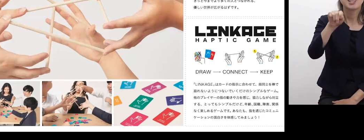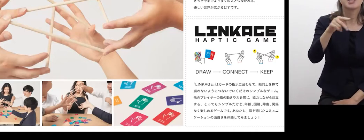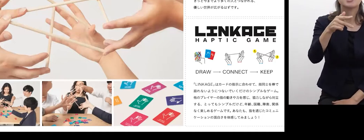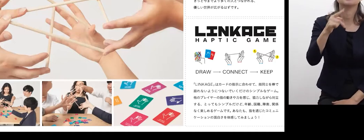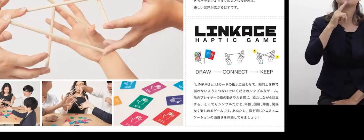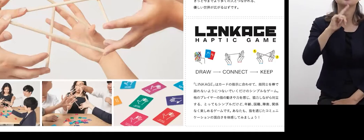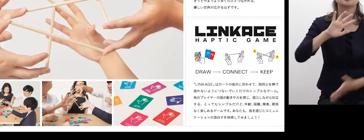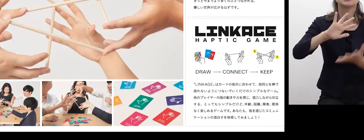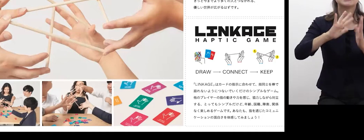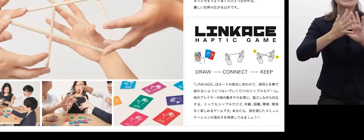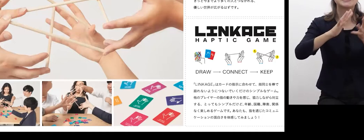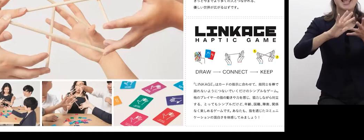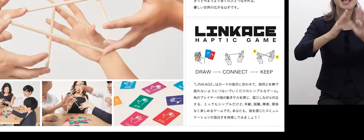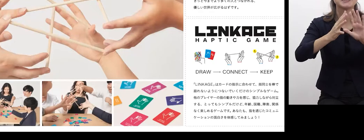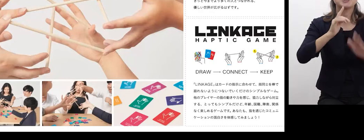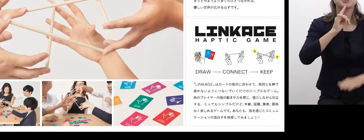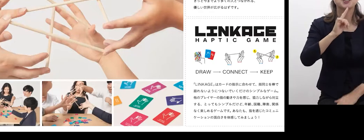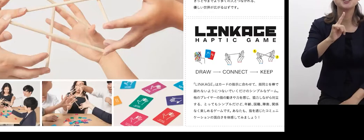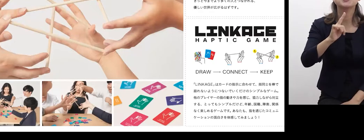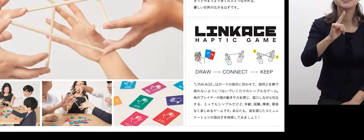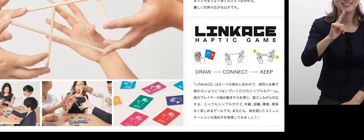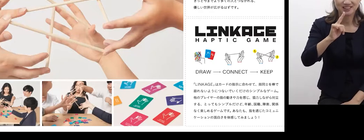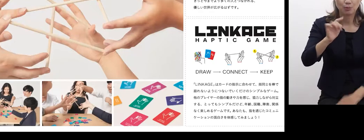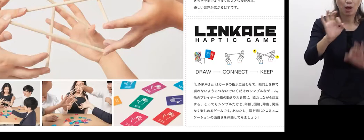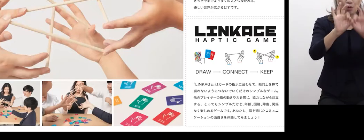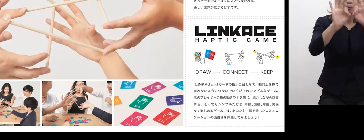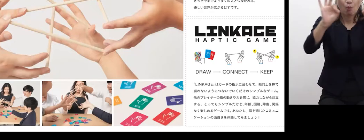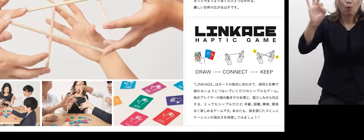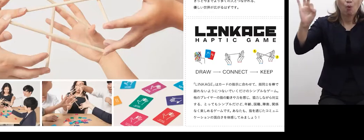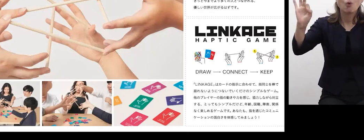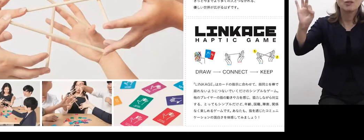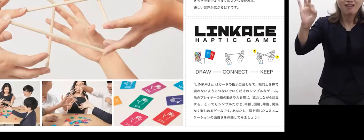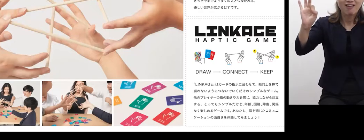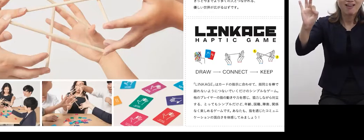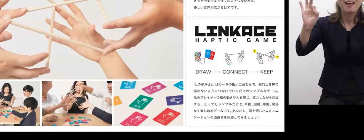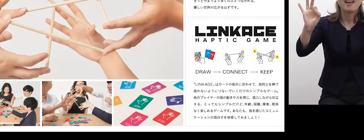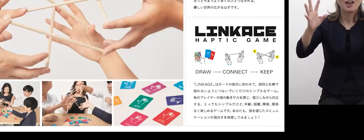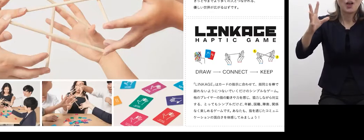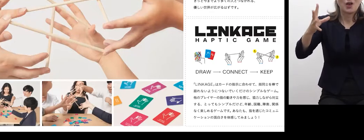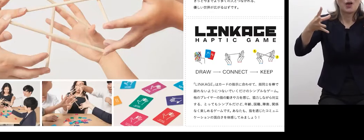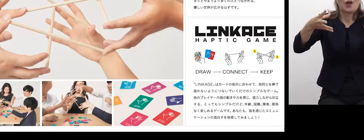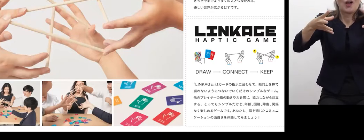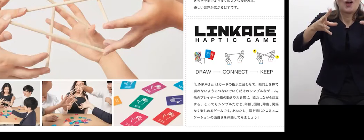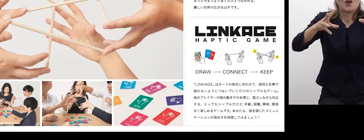in which we are forced to just connect each other by sticks